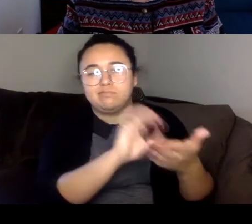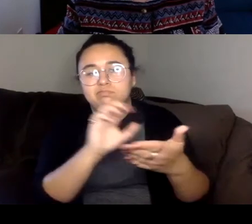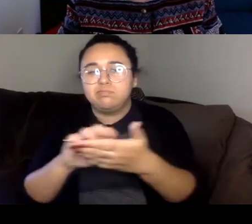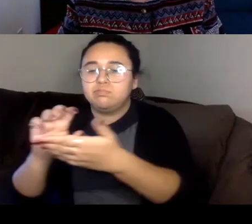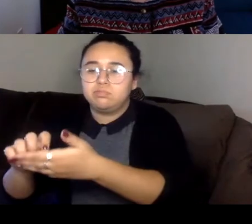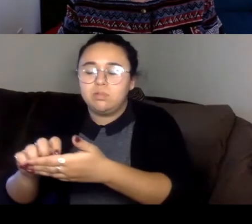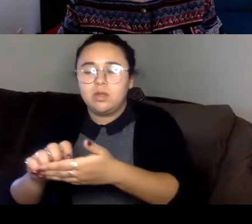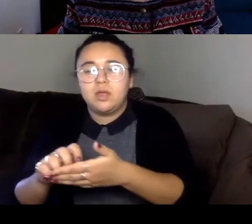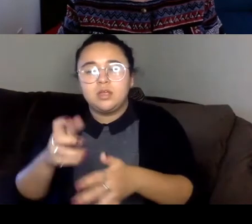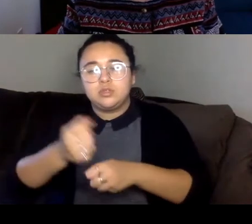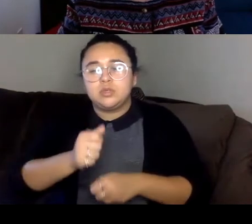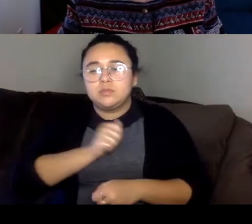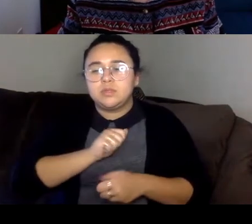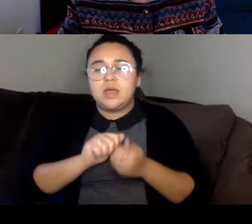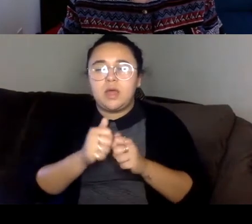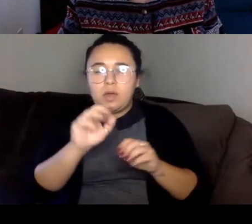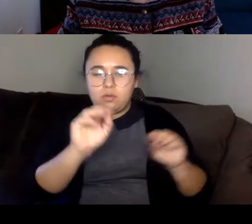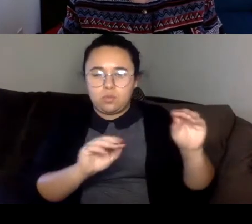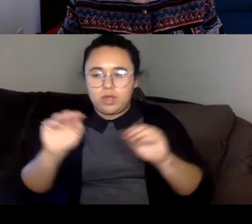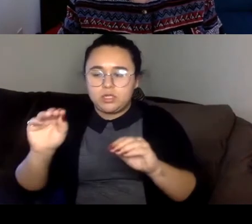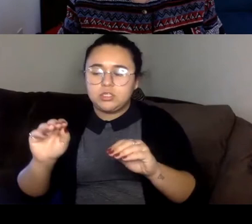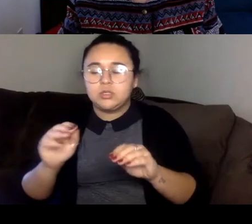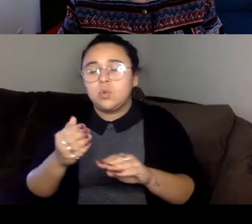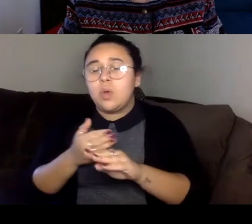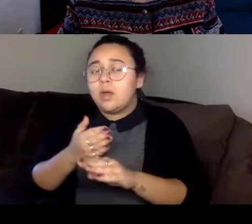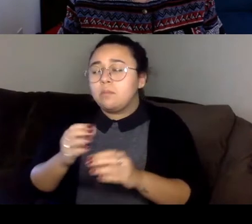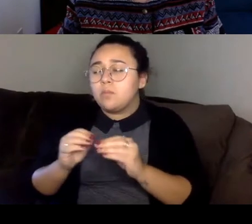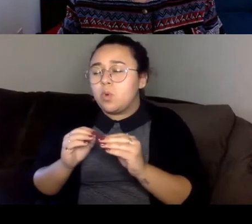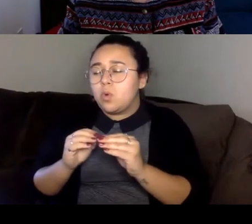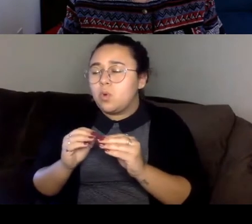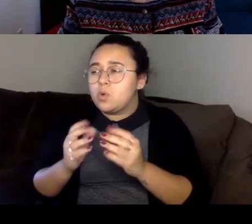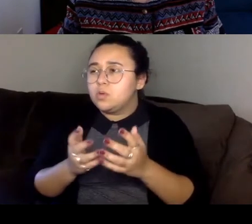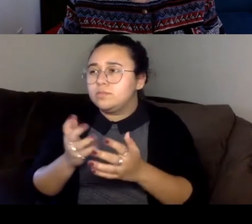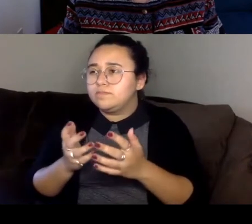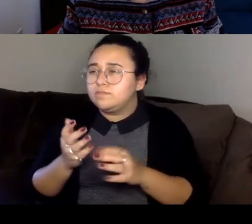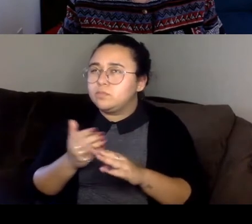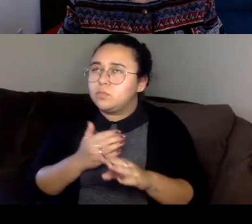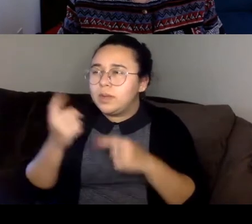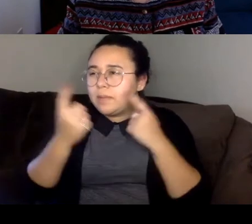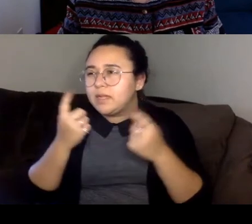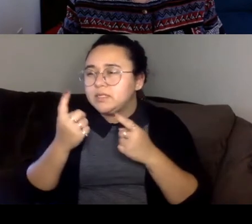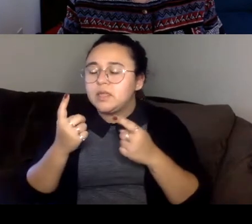The part that was more premeditated was probably like the personal narrative story. The personal narrative thread.